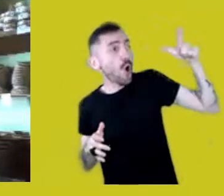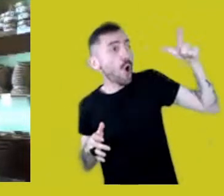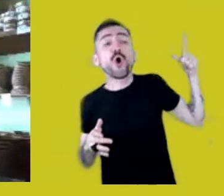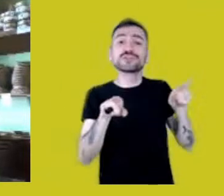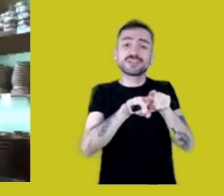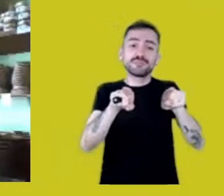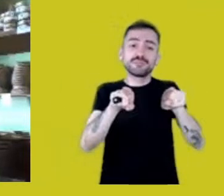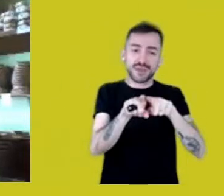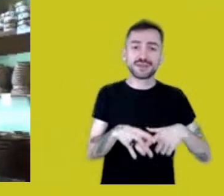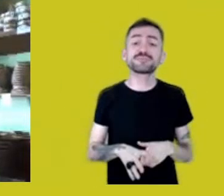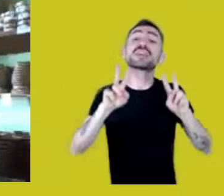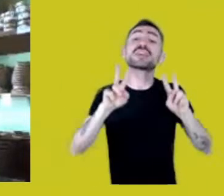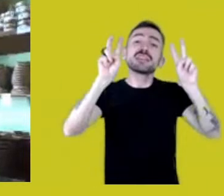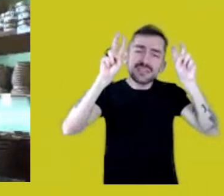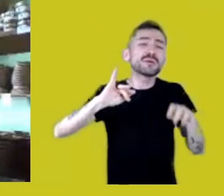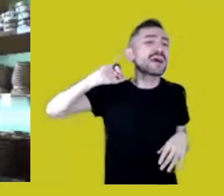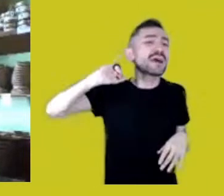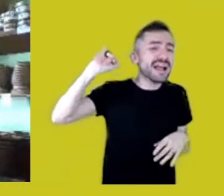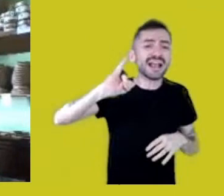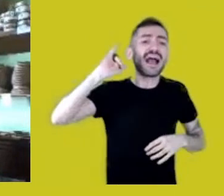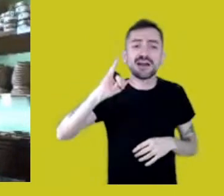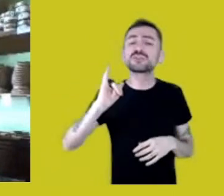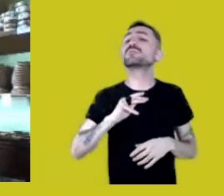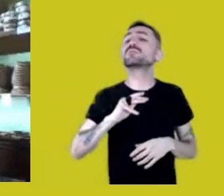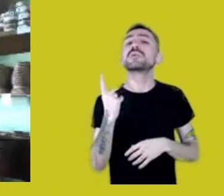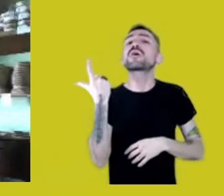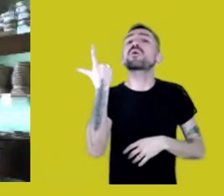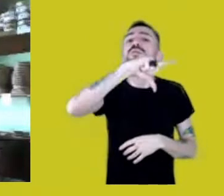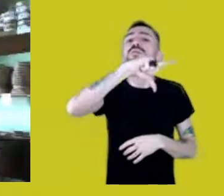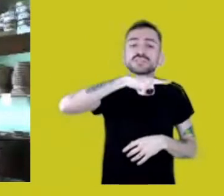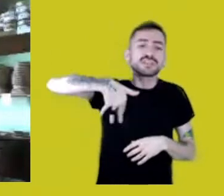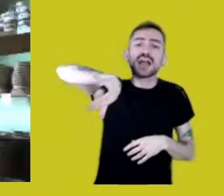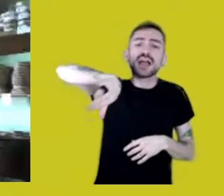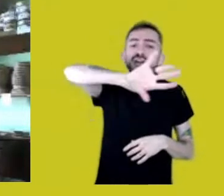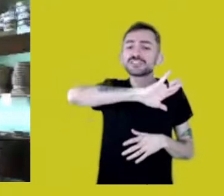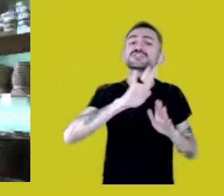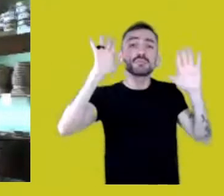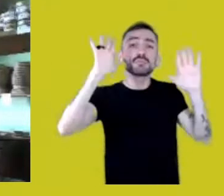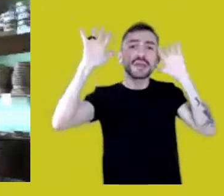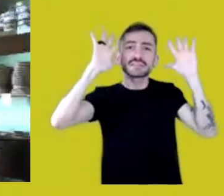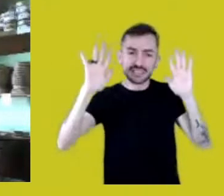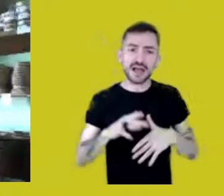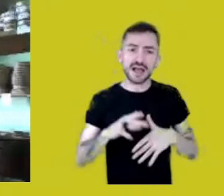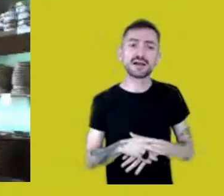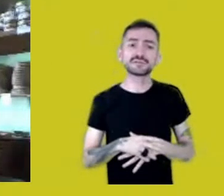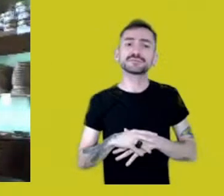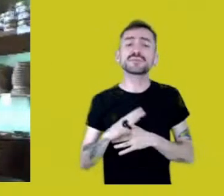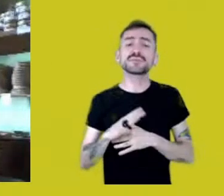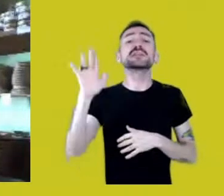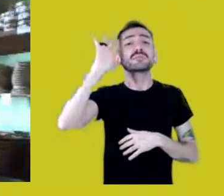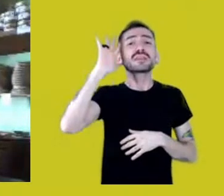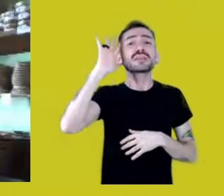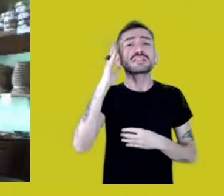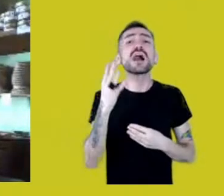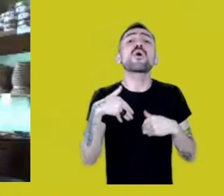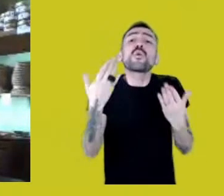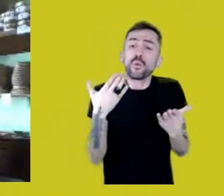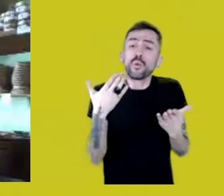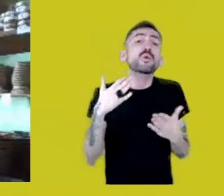so that we can think what is our political and ethical responsibility